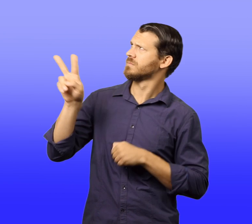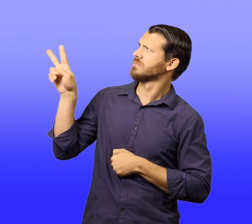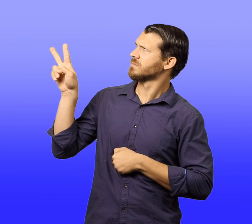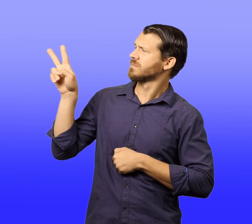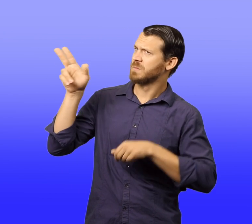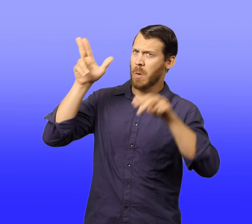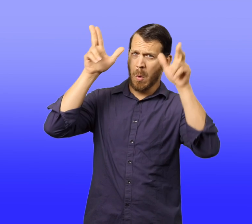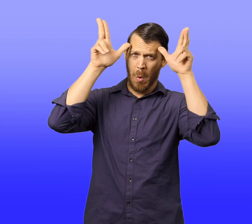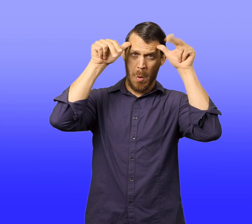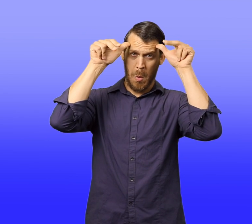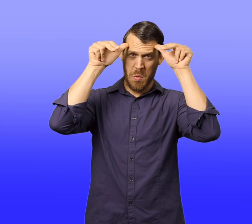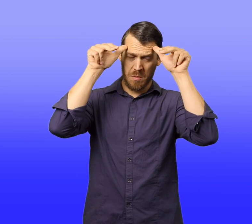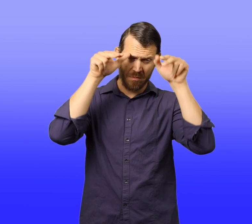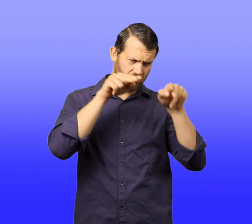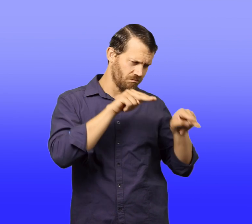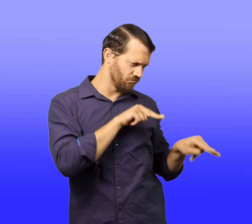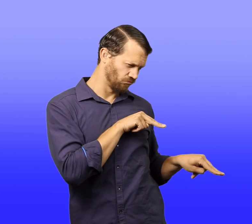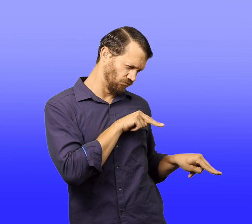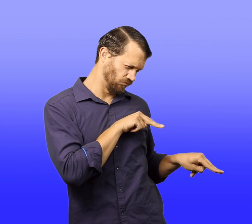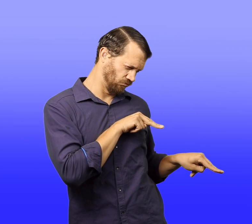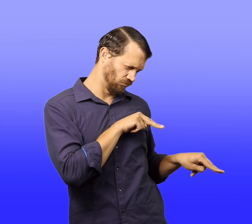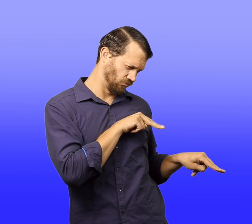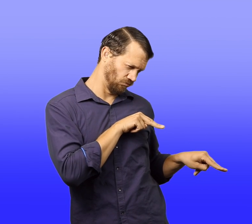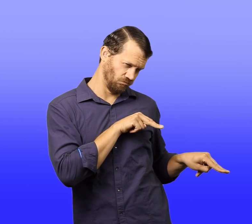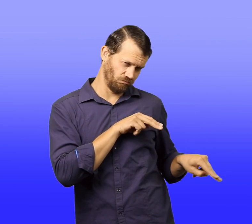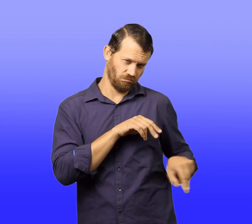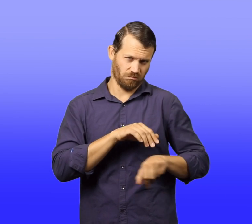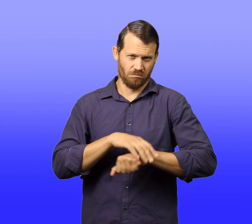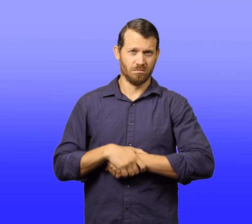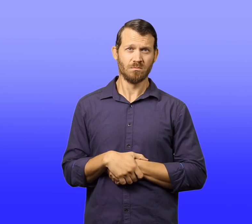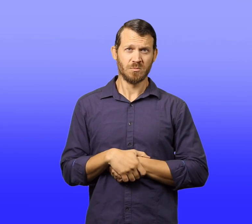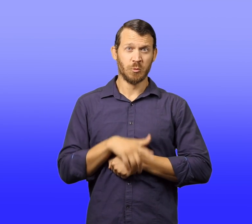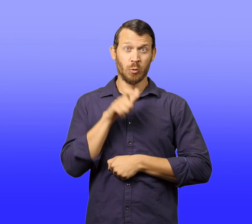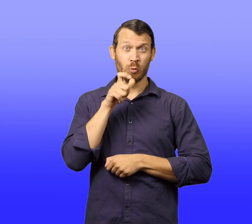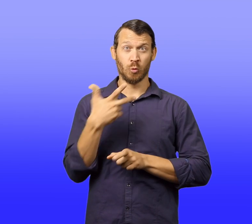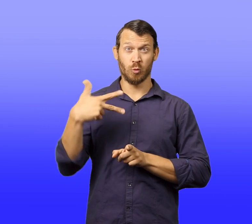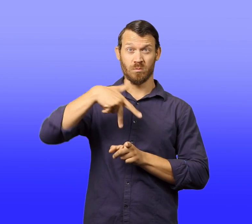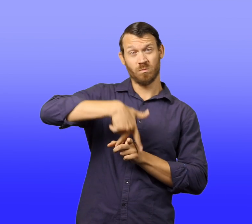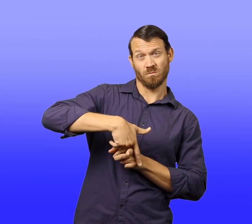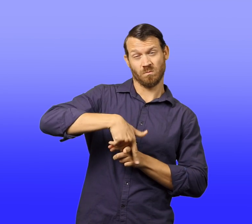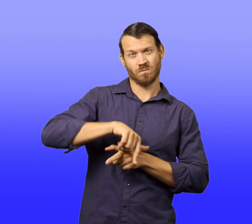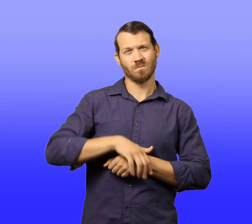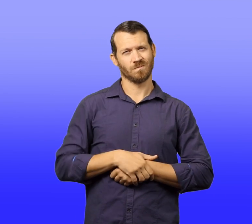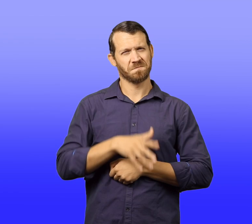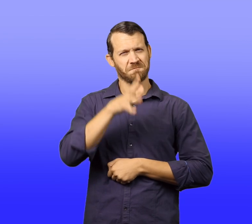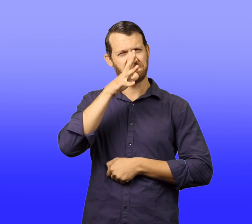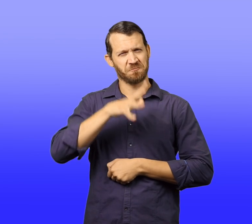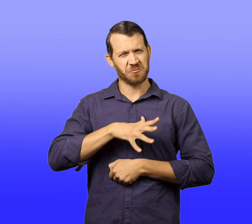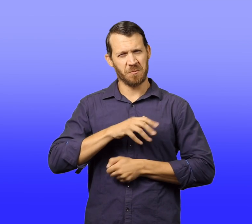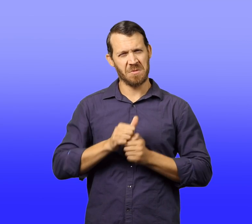Walter looked up. A horse stood right over his bed staring directly at him.